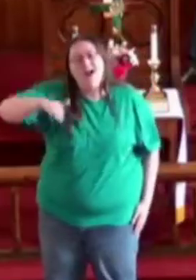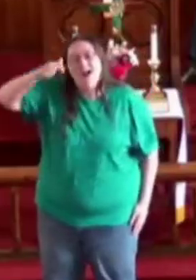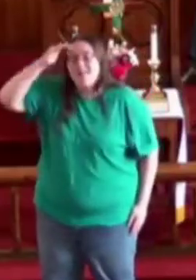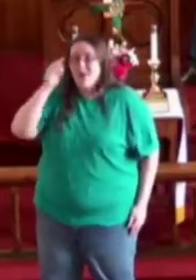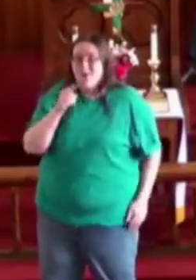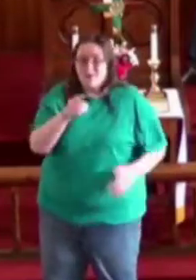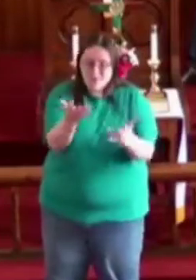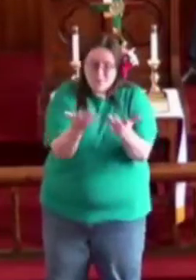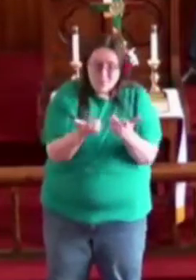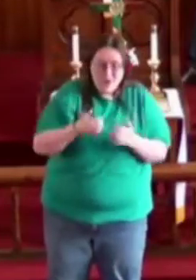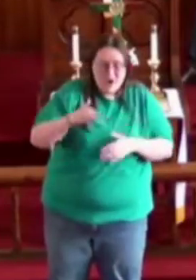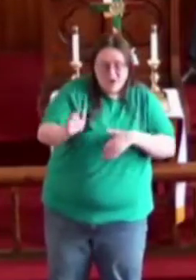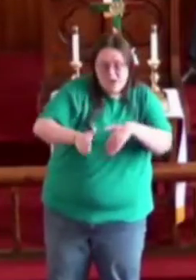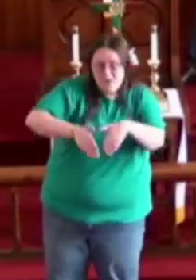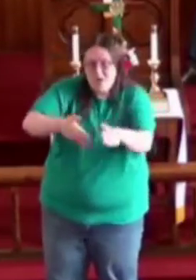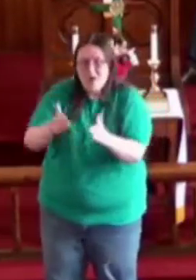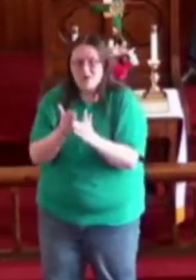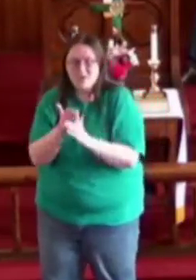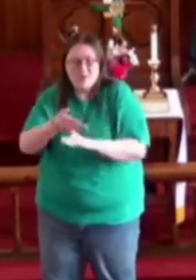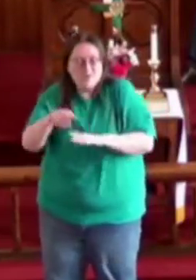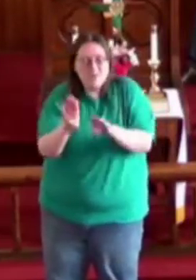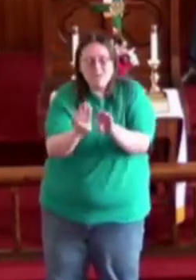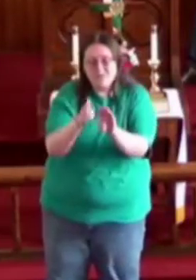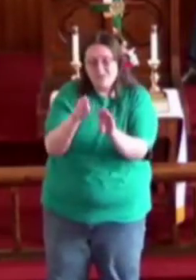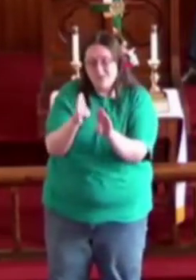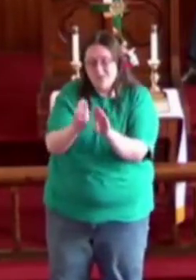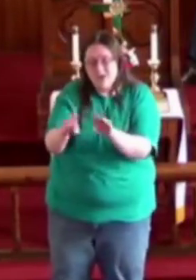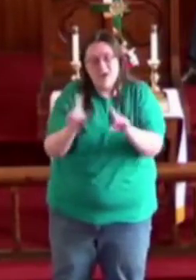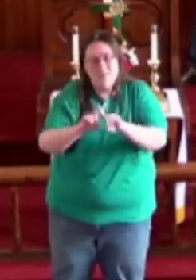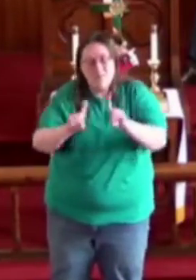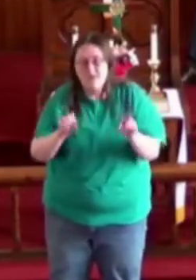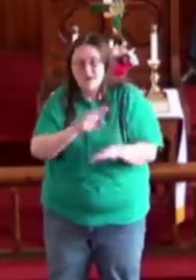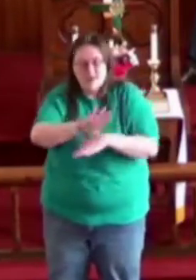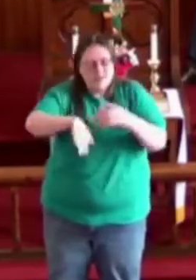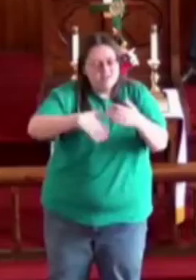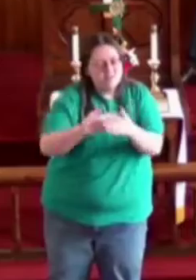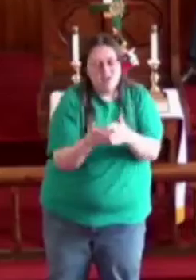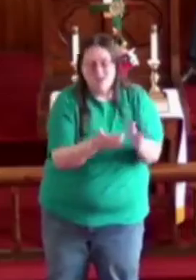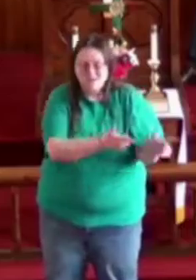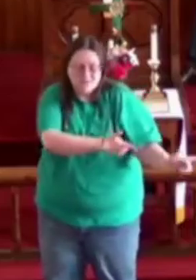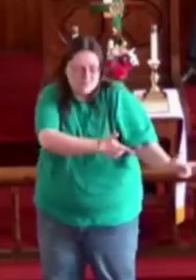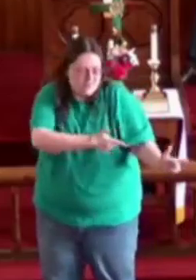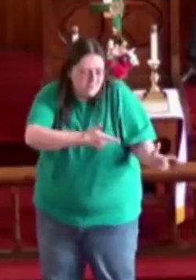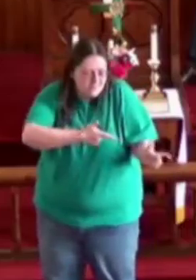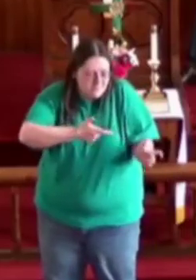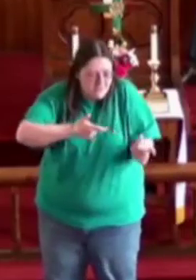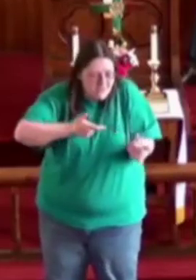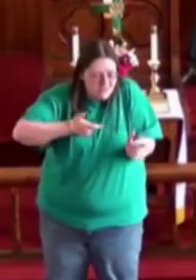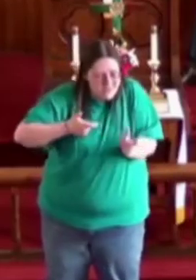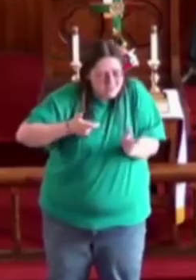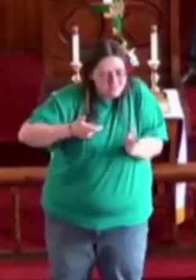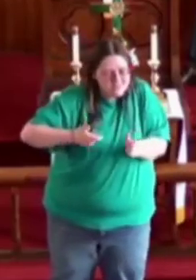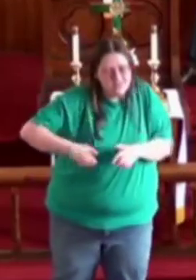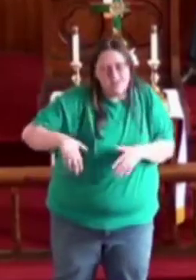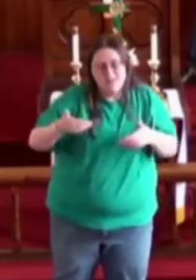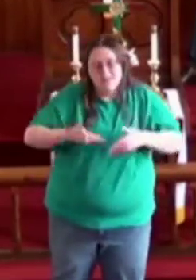I know you want to walk through the door But it's all too fast